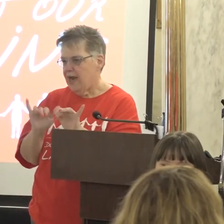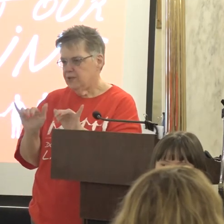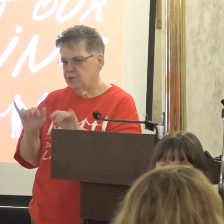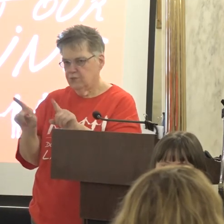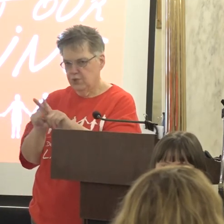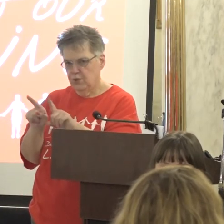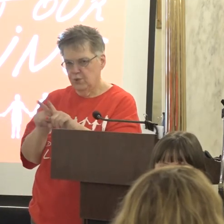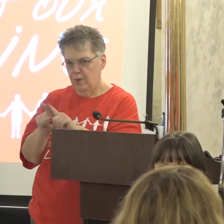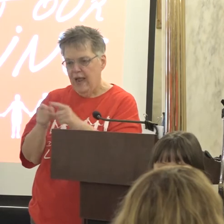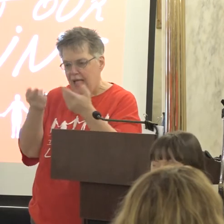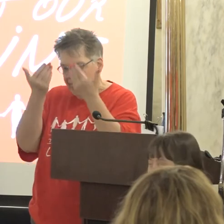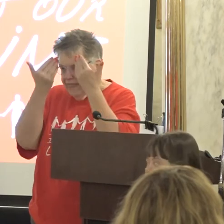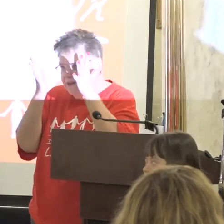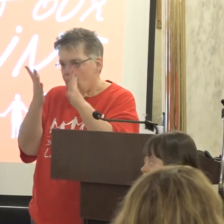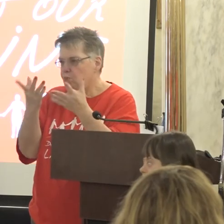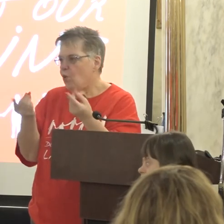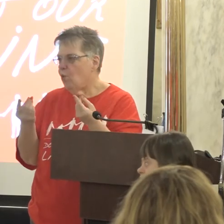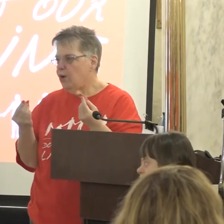They just don't know what to do